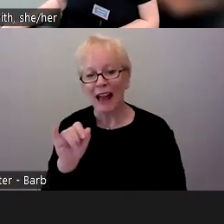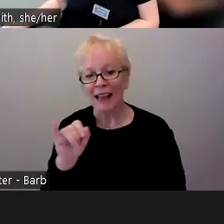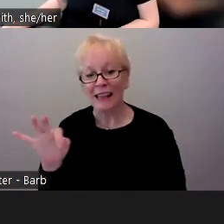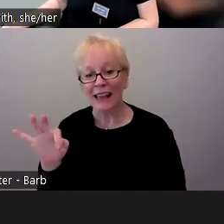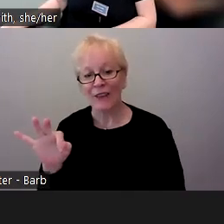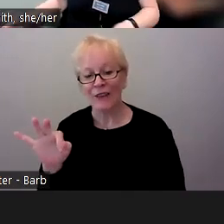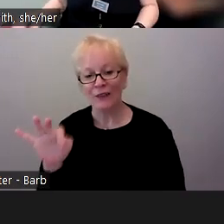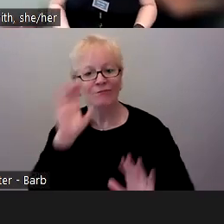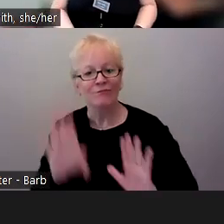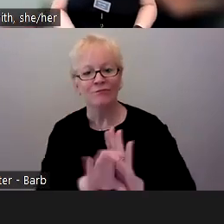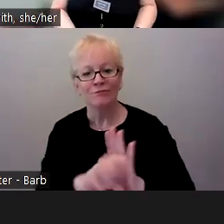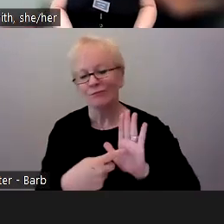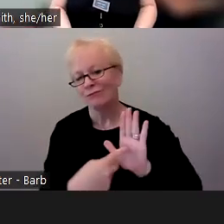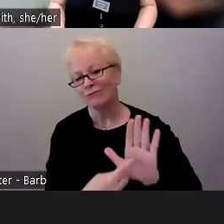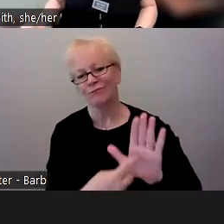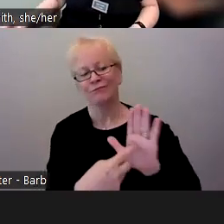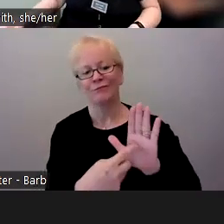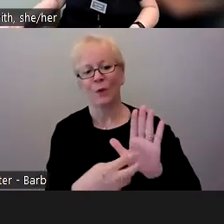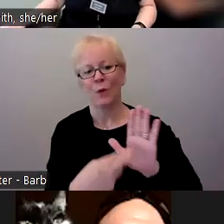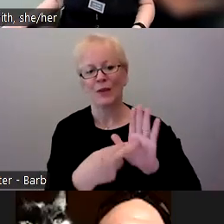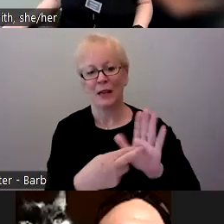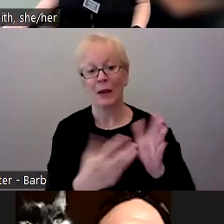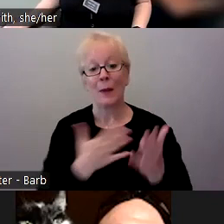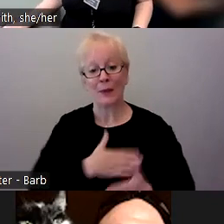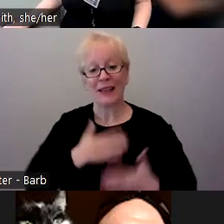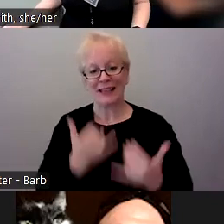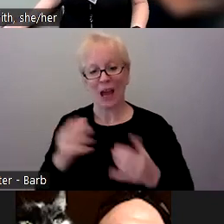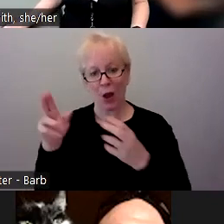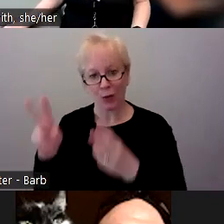of your experience with this program, please drop it in the chat along with a description